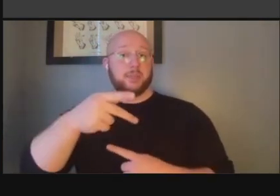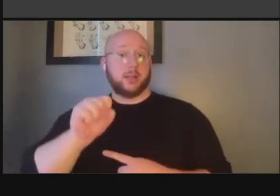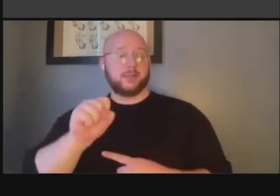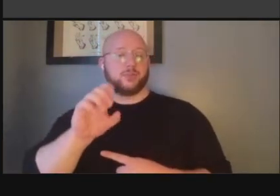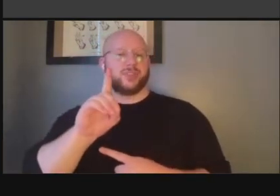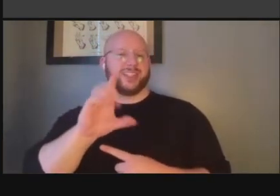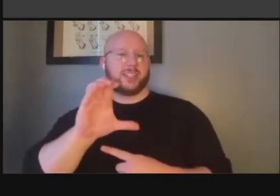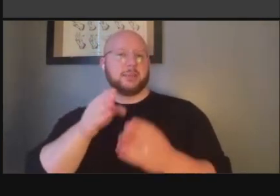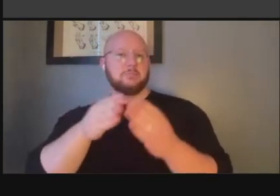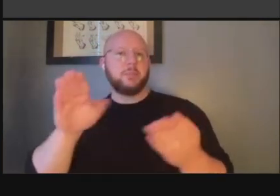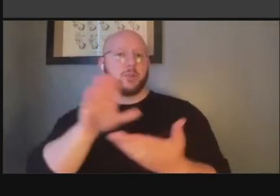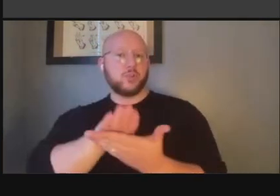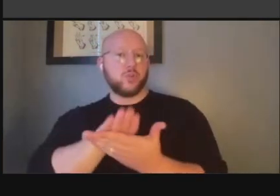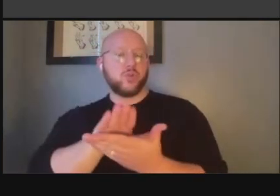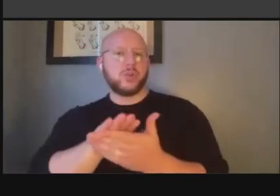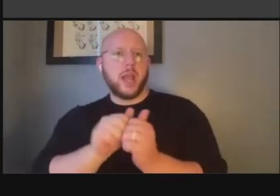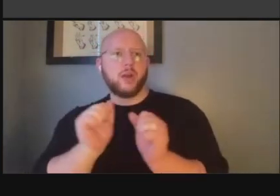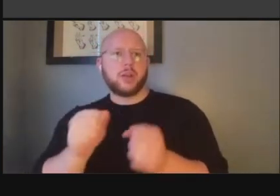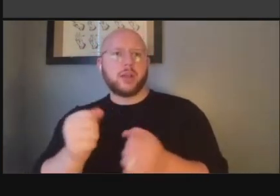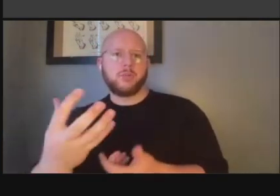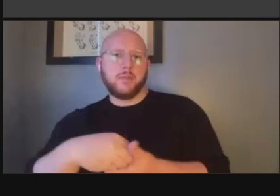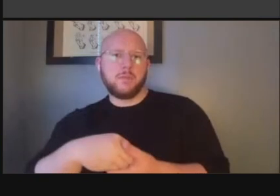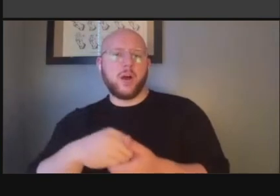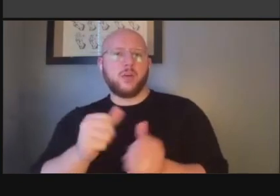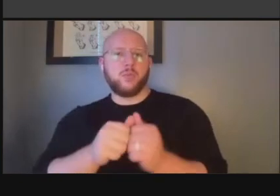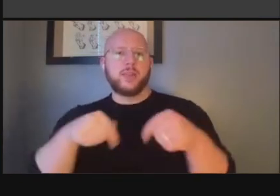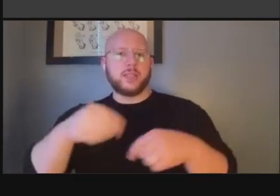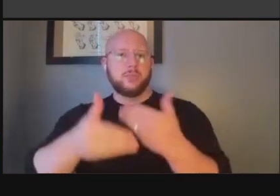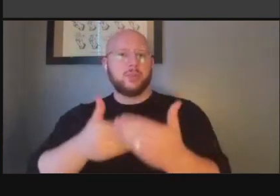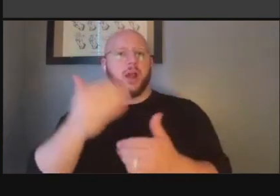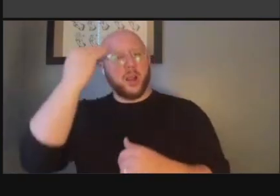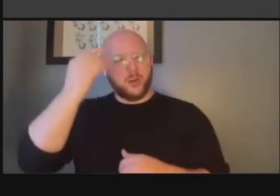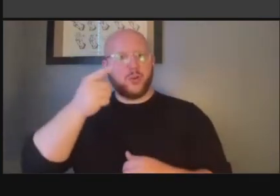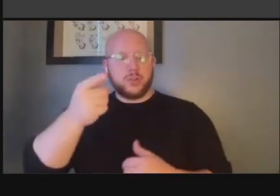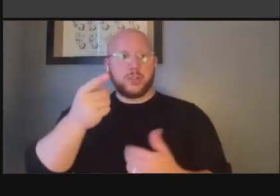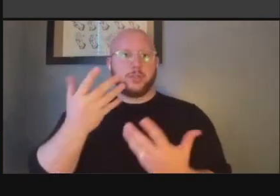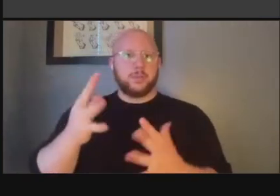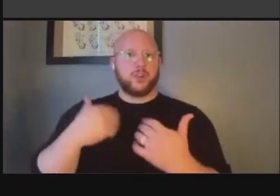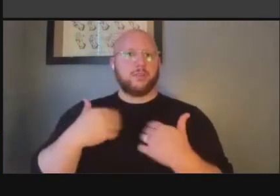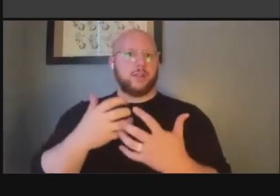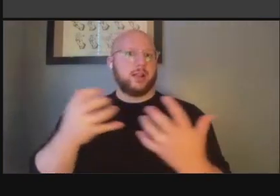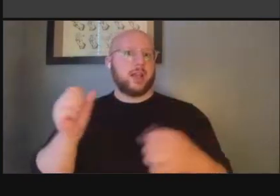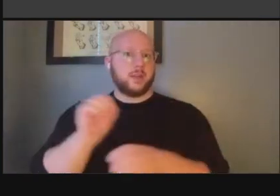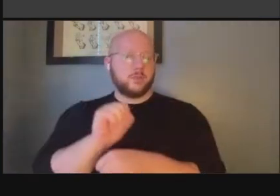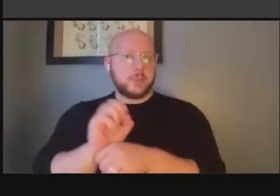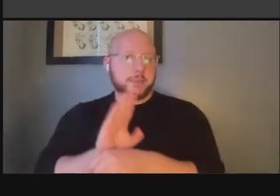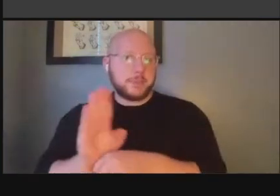in the process i know you have enough on your plates already just a random thought uh yeah